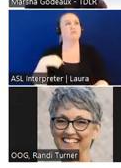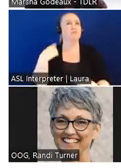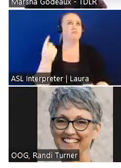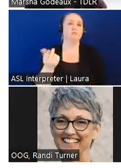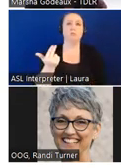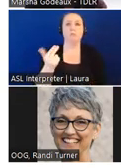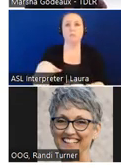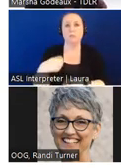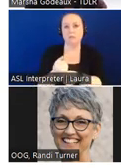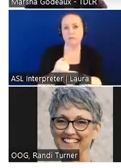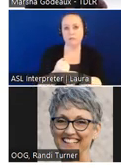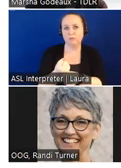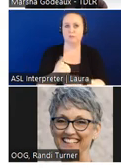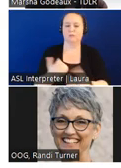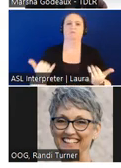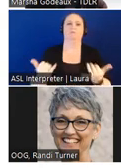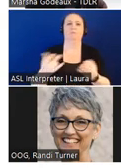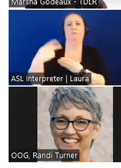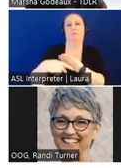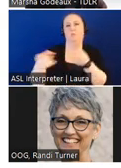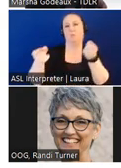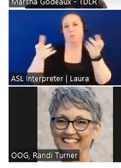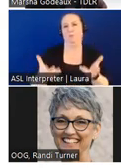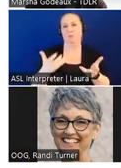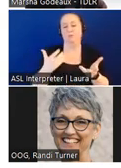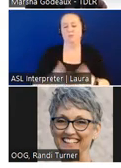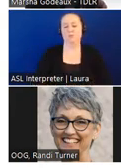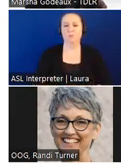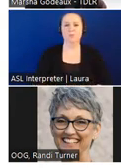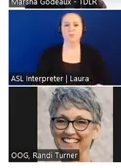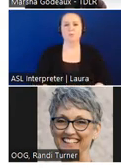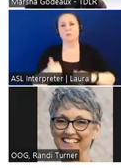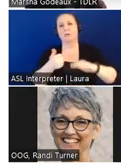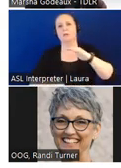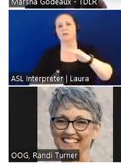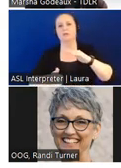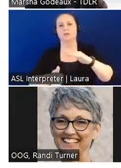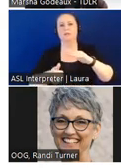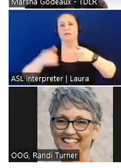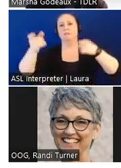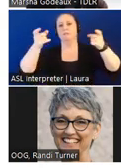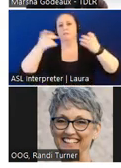currently am the Program Manager for our program under the Regulatory Program Management Division